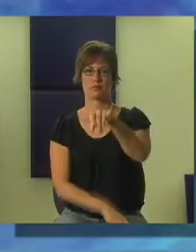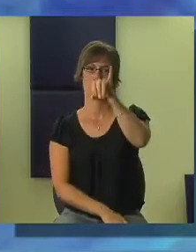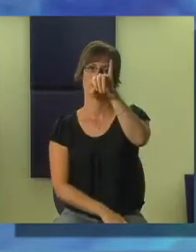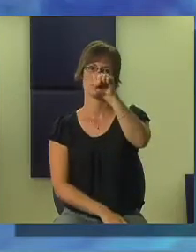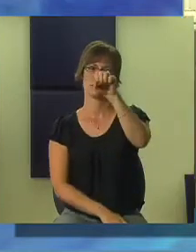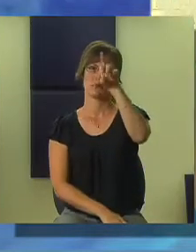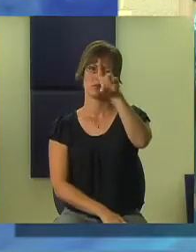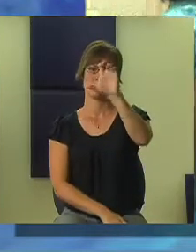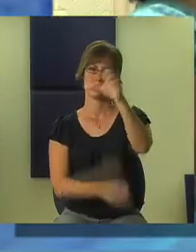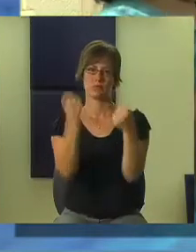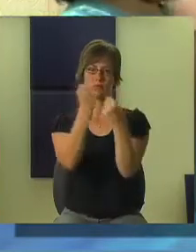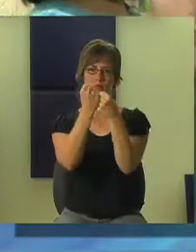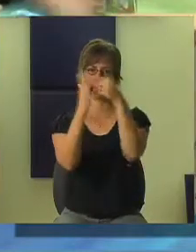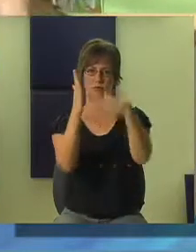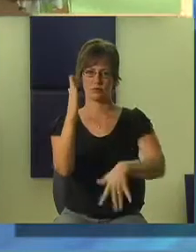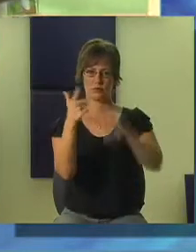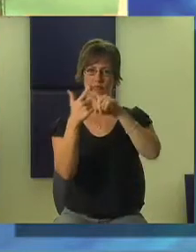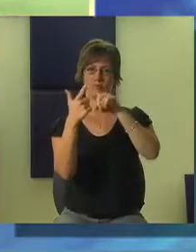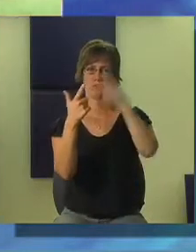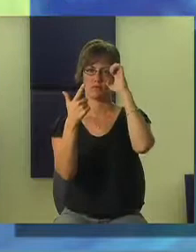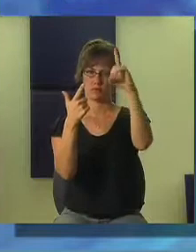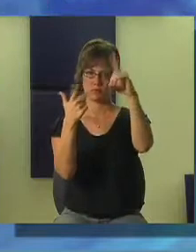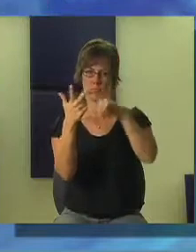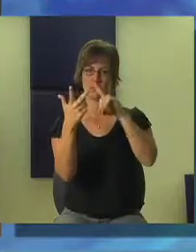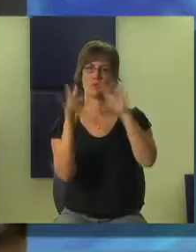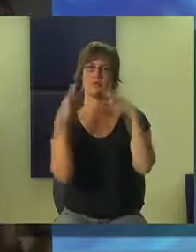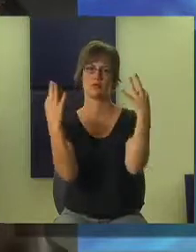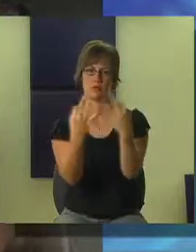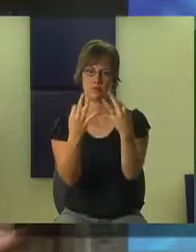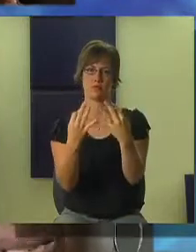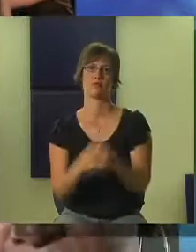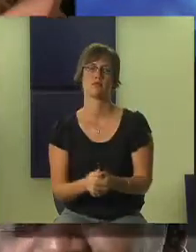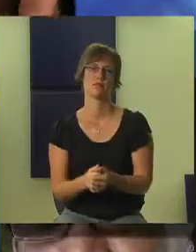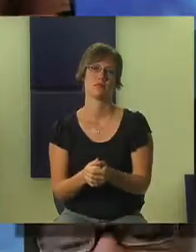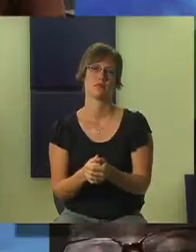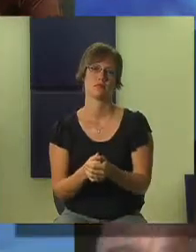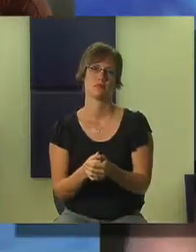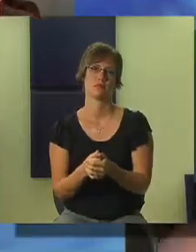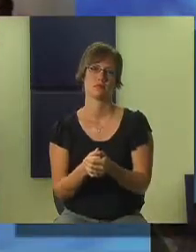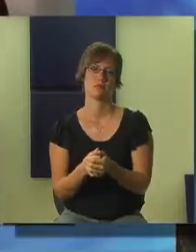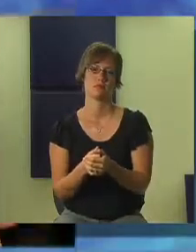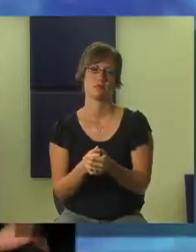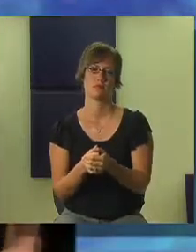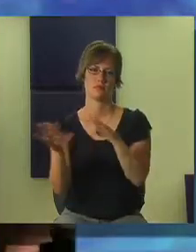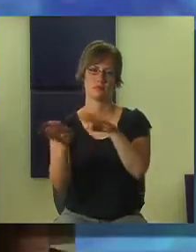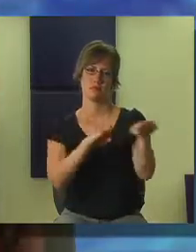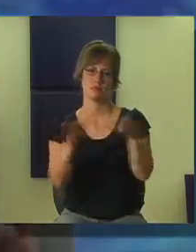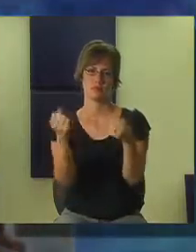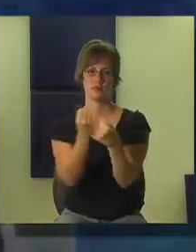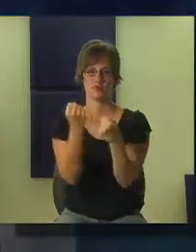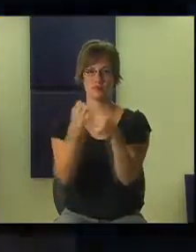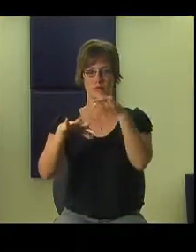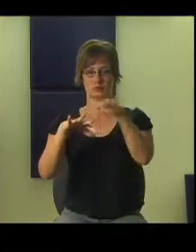ISRC provides support to students, educators, and families.